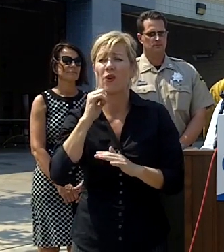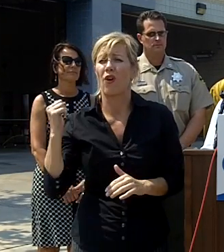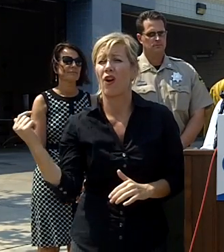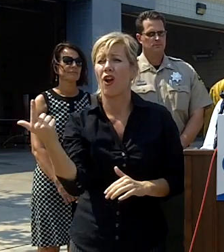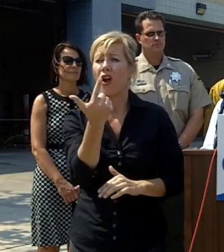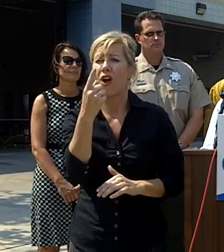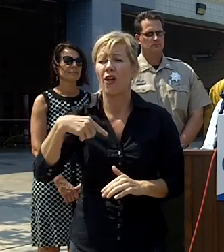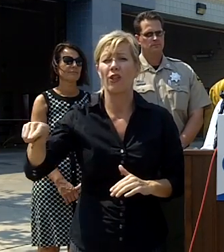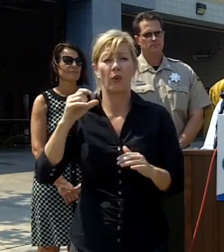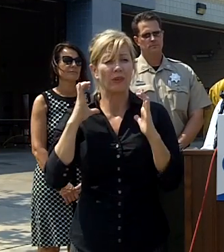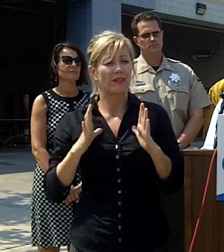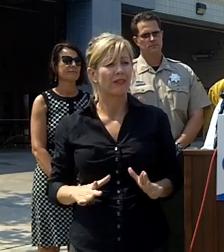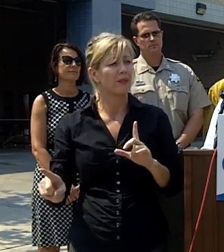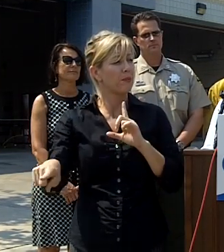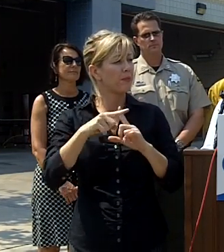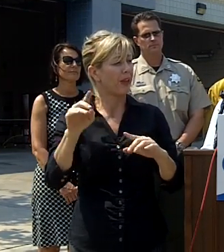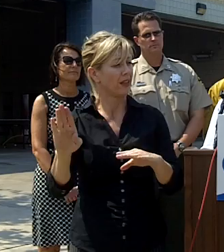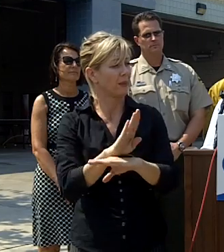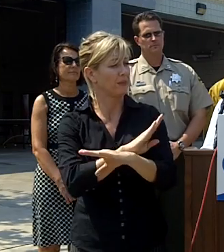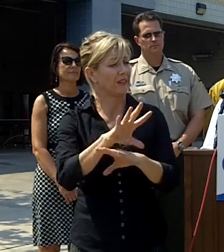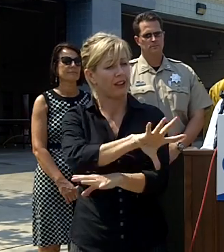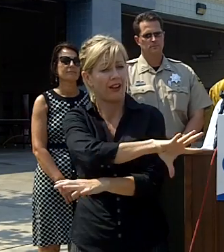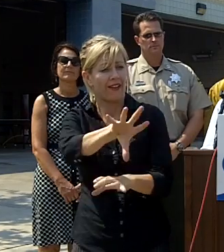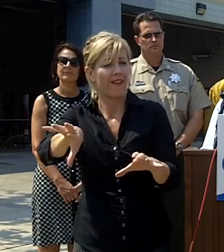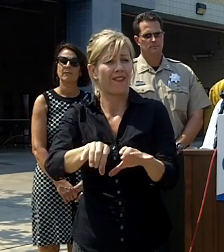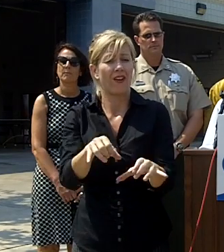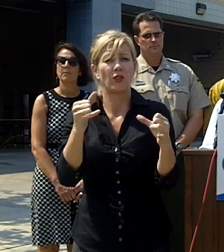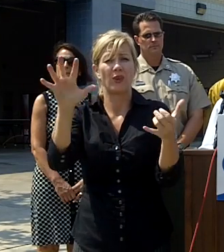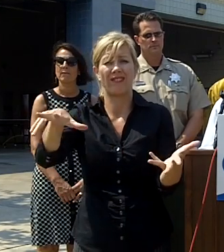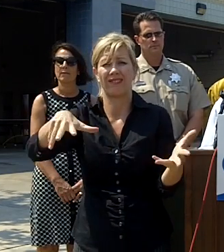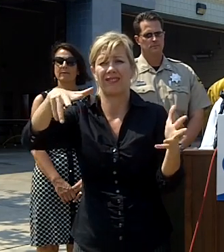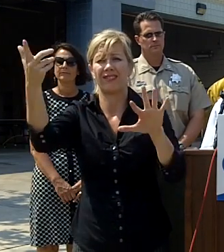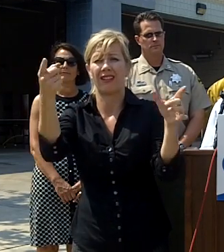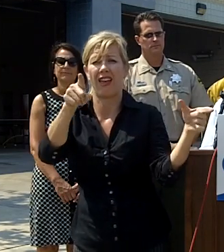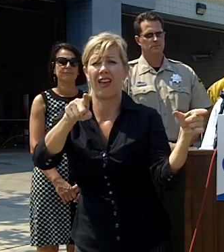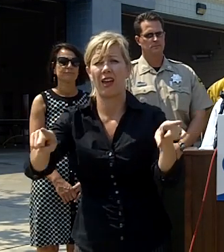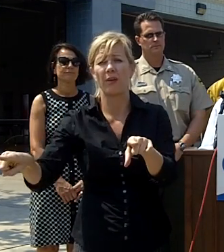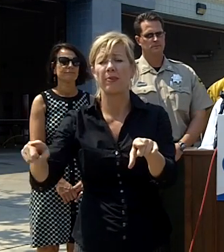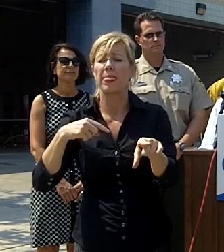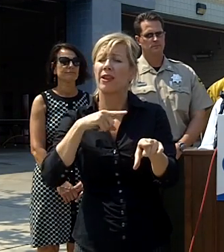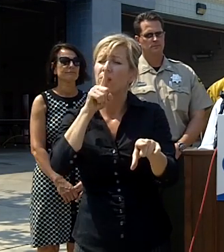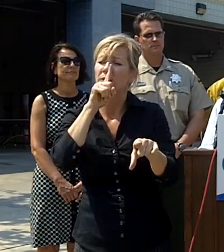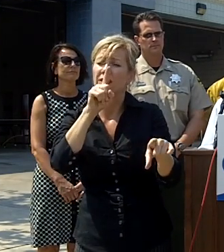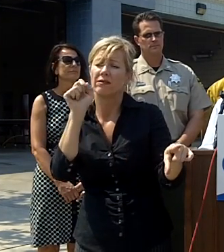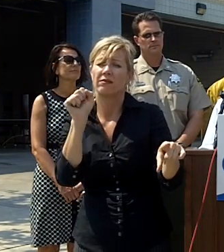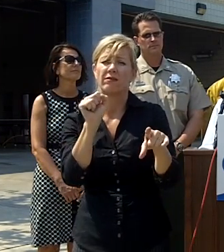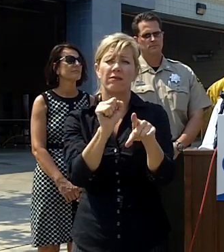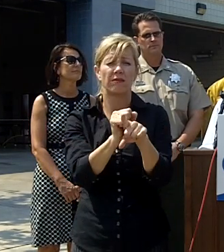were directly involved in today's incident I would like to assure everyone in Carlsbad and